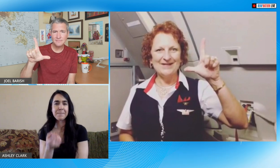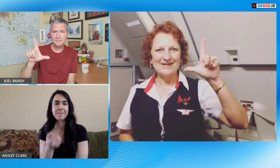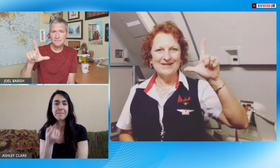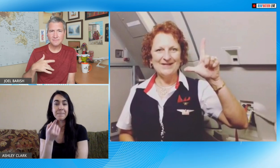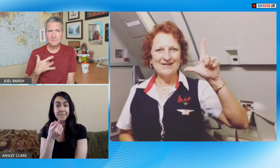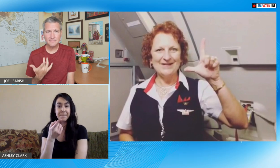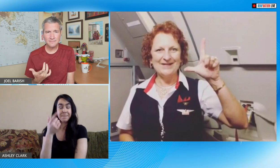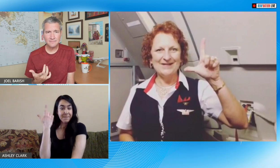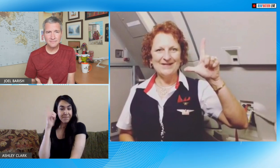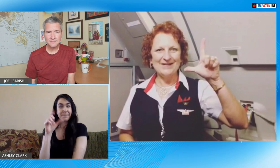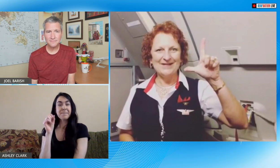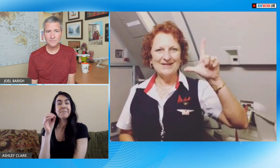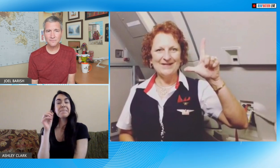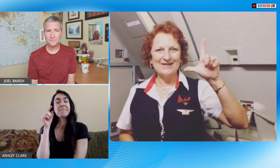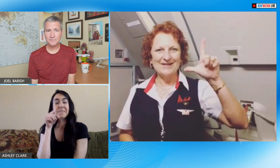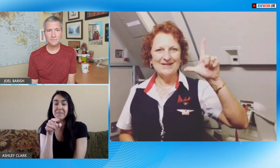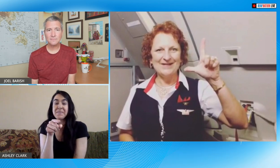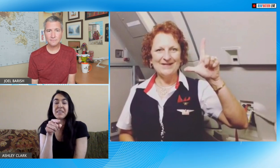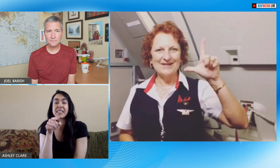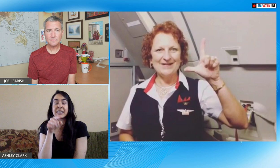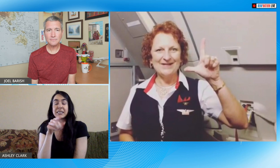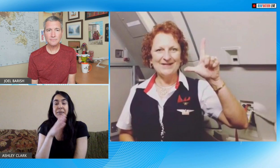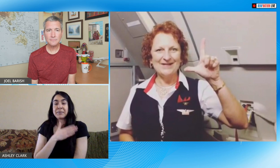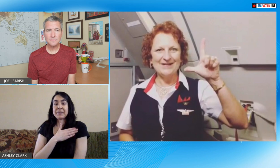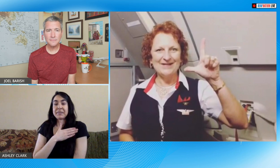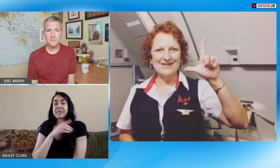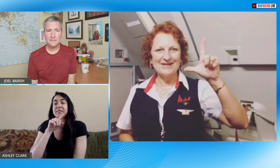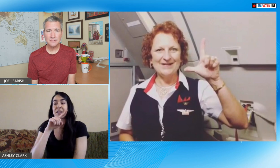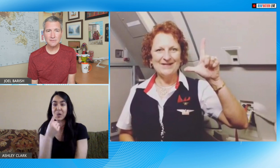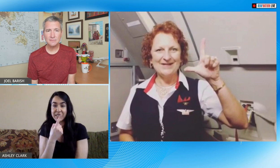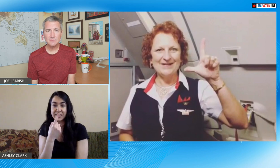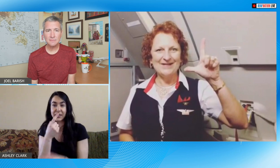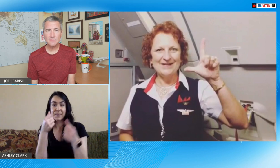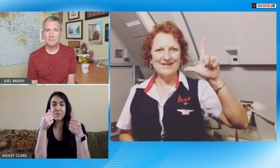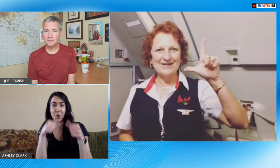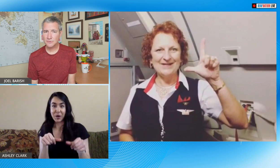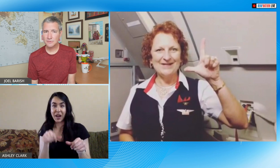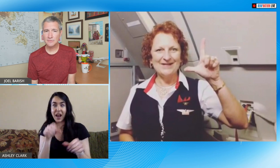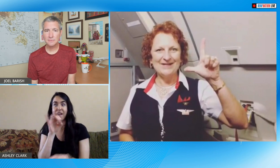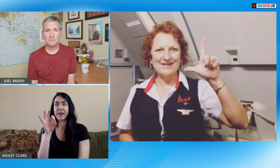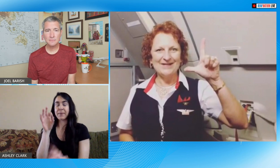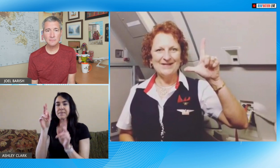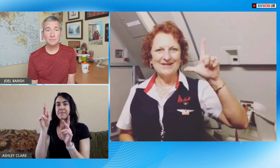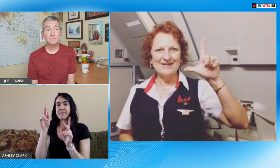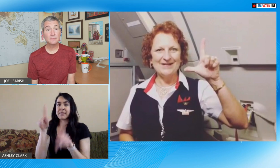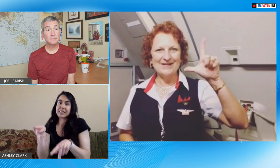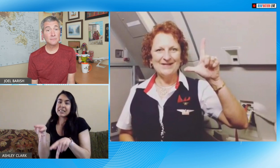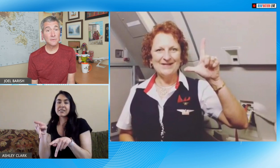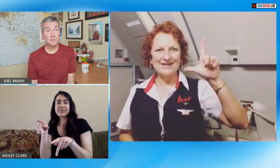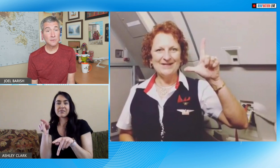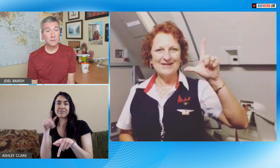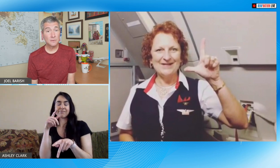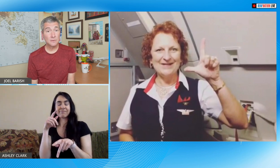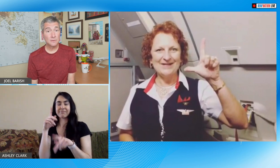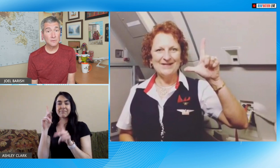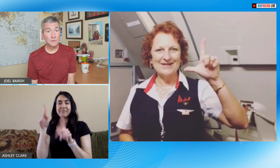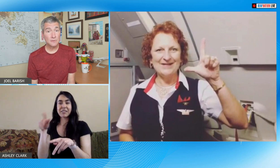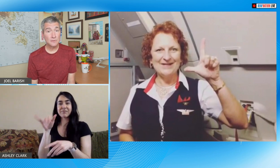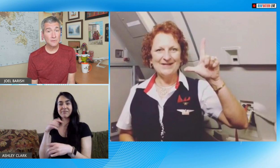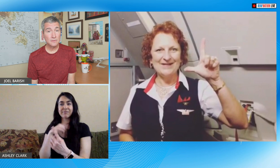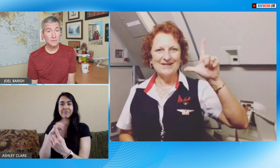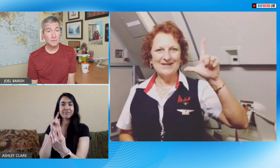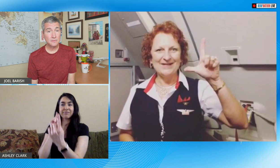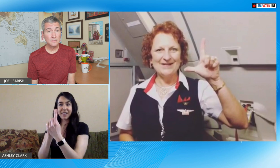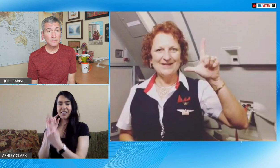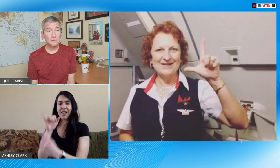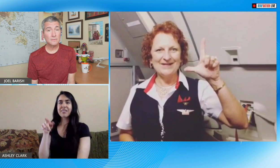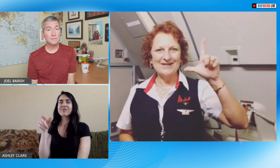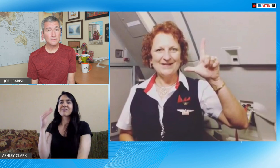me about this with this L so that year was my first post of another person that